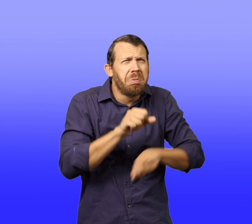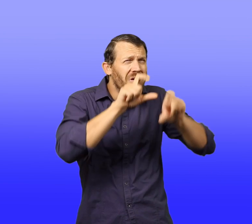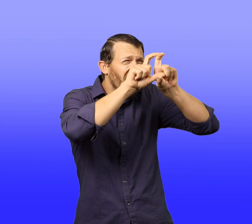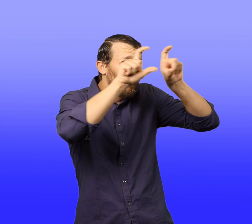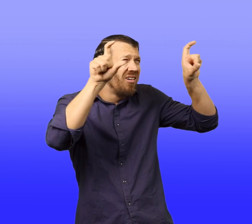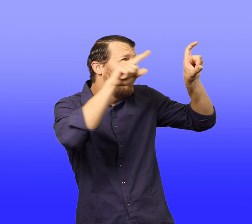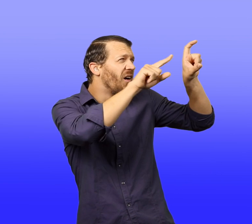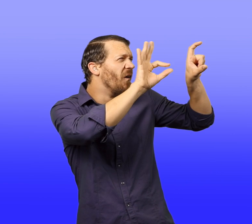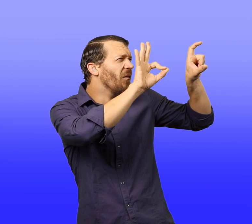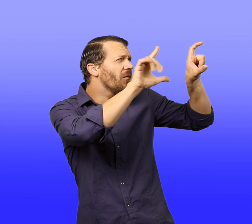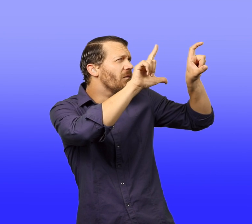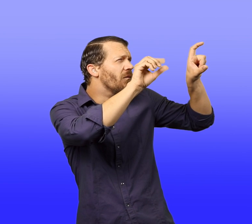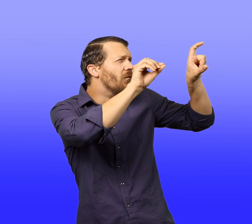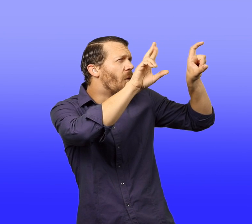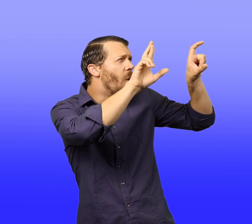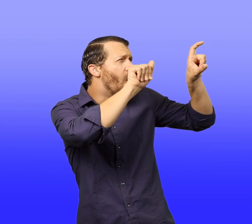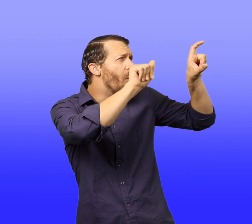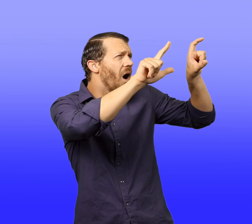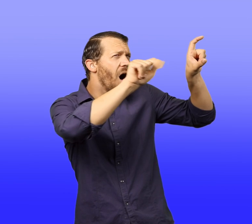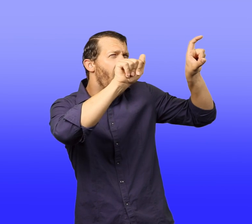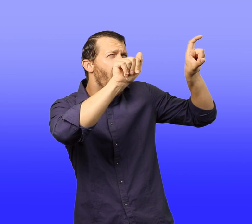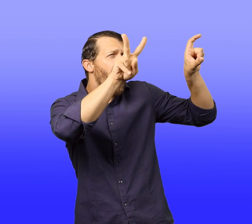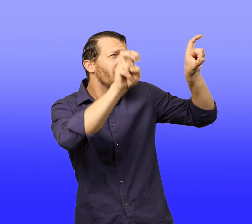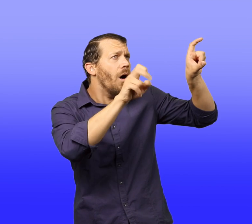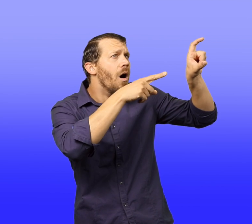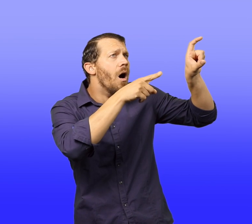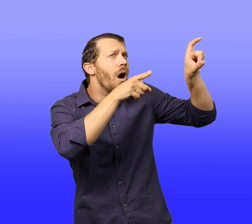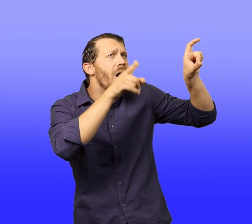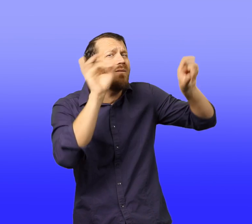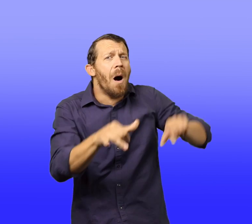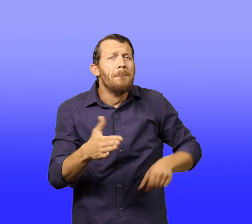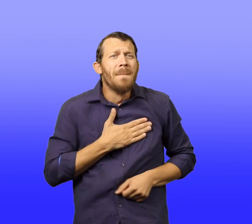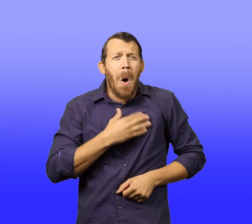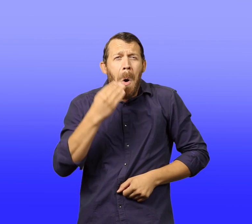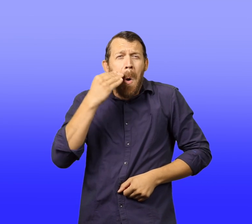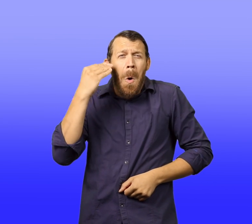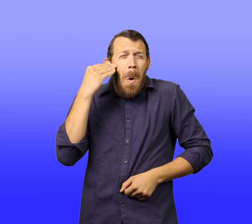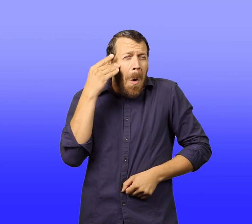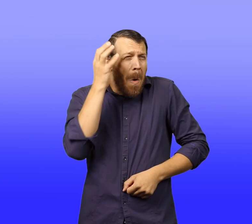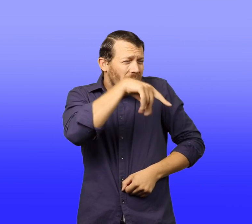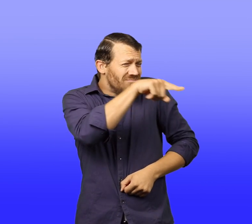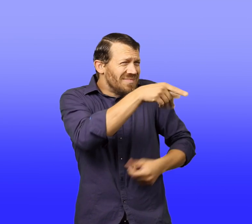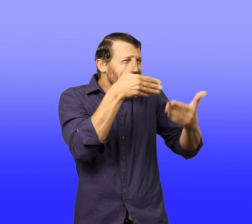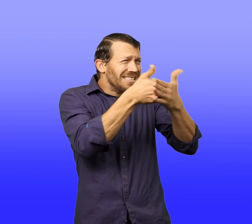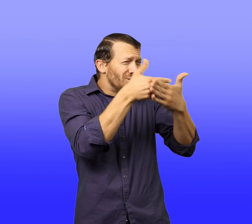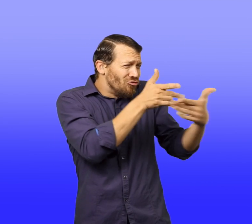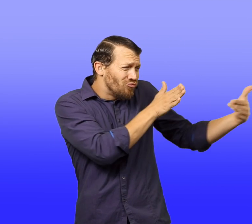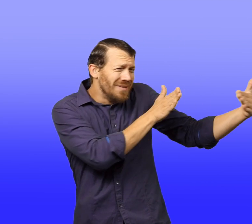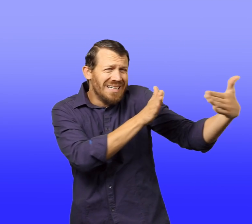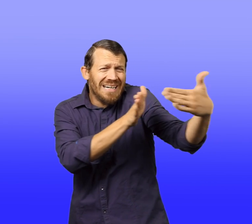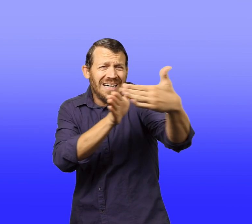A few feet from the bed was a rusty old street sign that read "Floral Avenue."